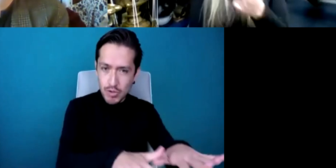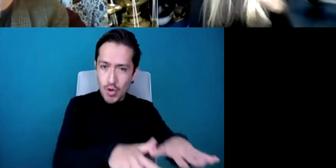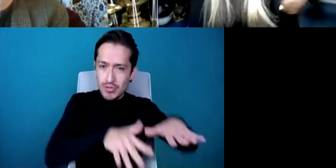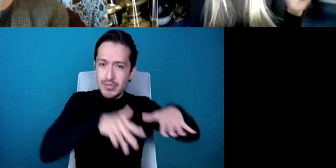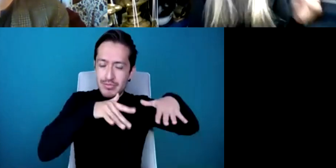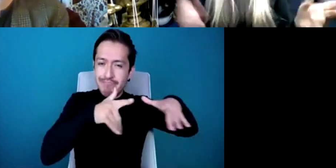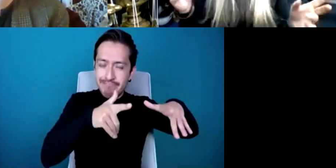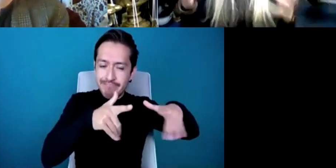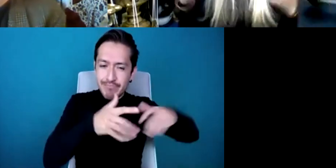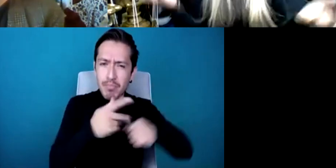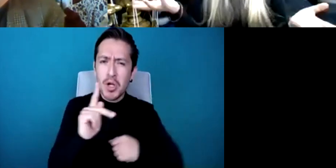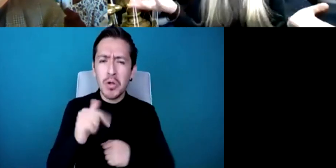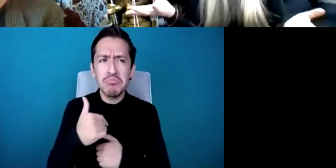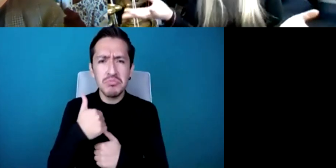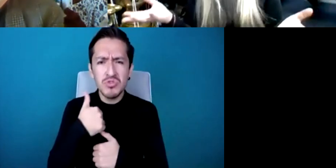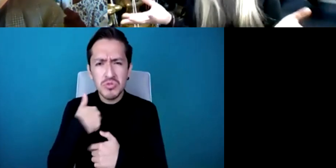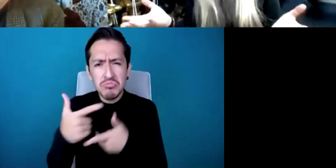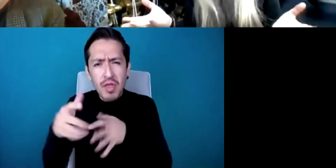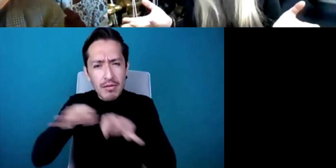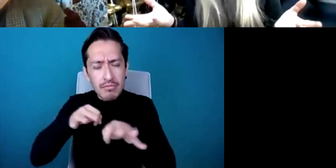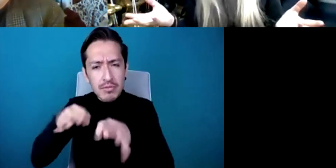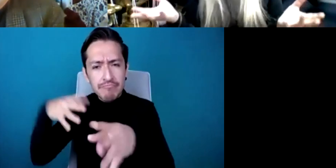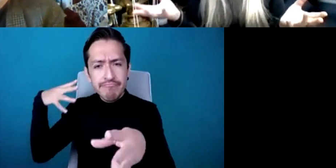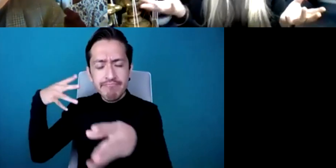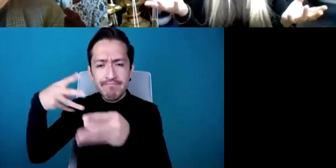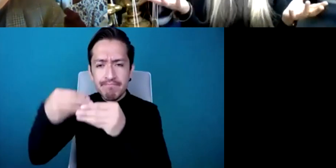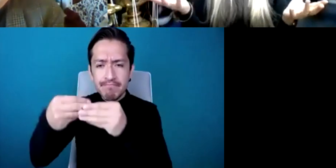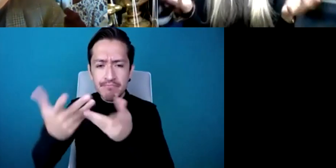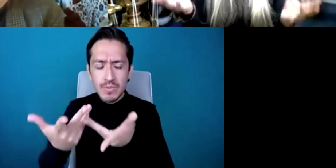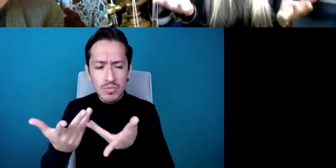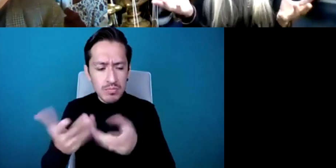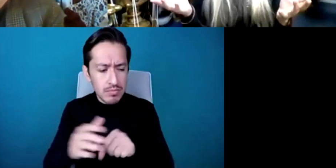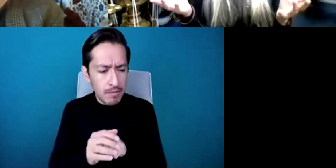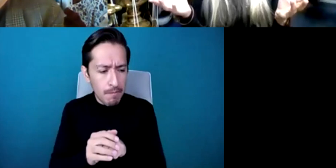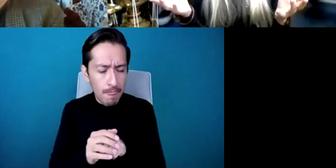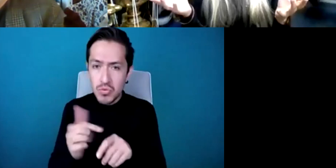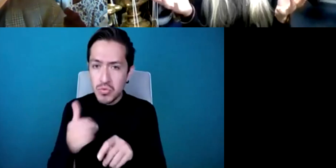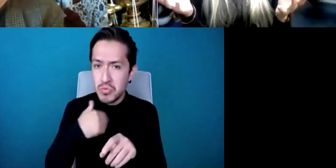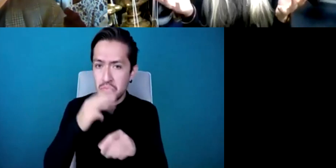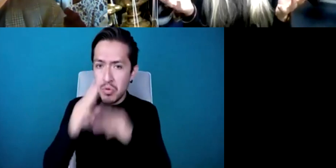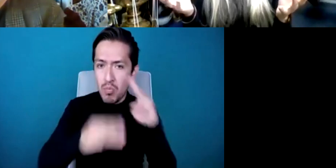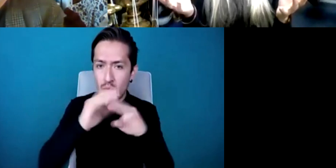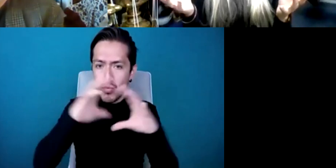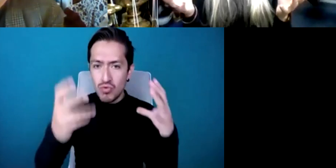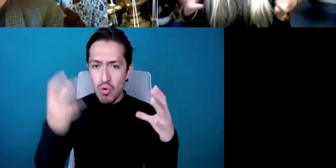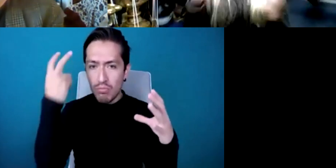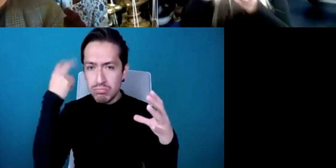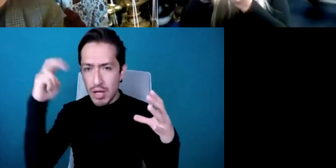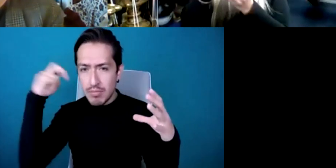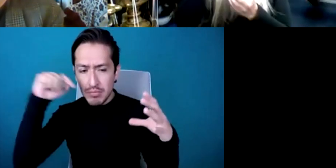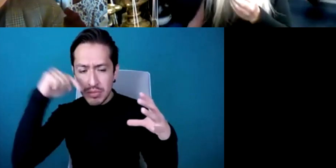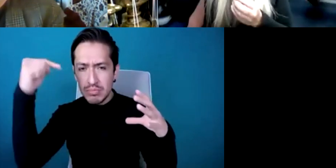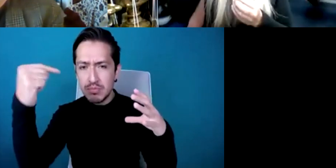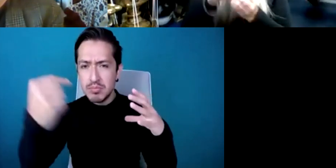around the world more or less myself really as a solo player that actually you don't get into